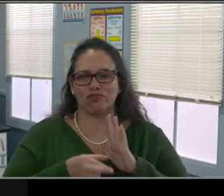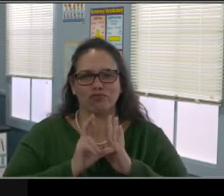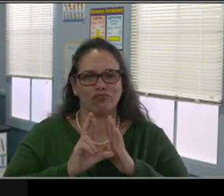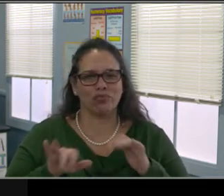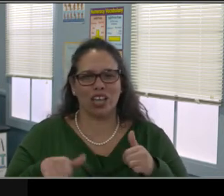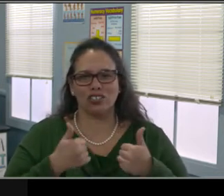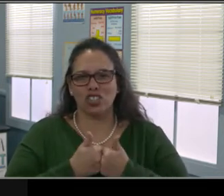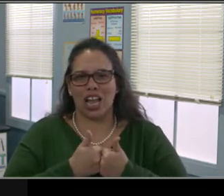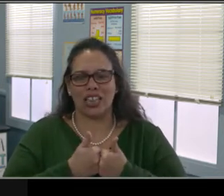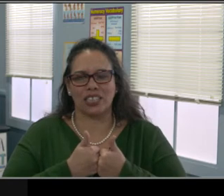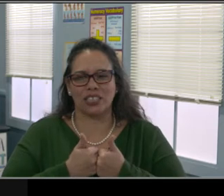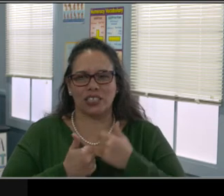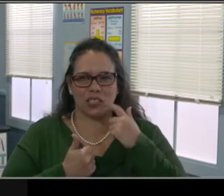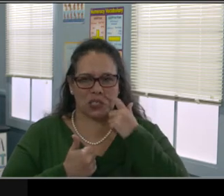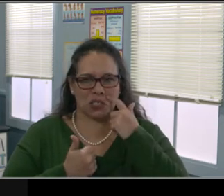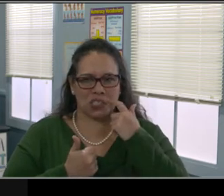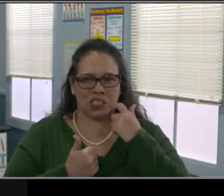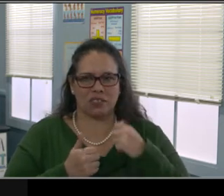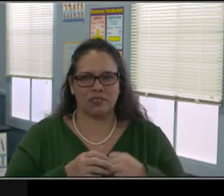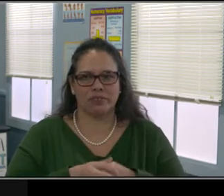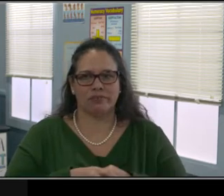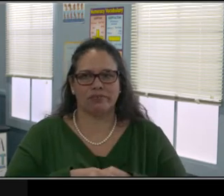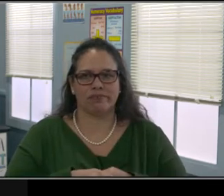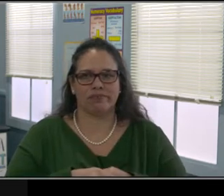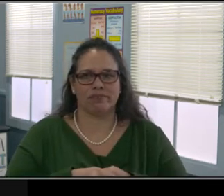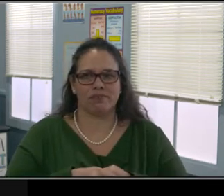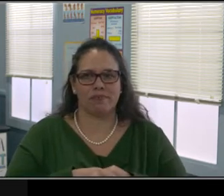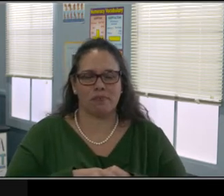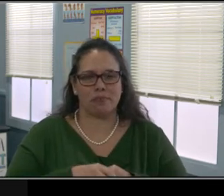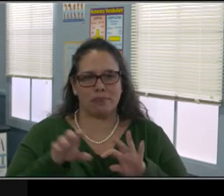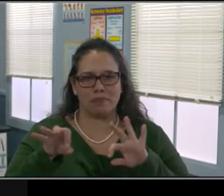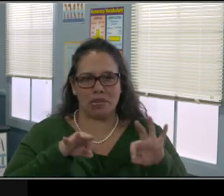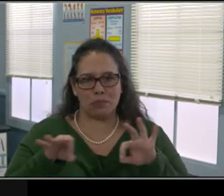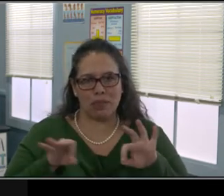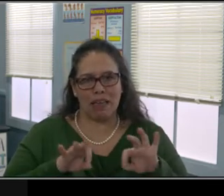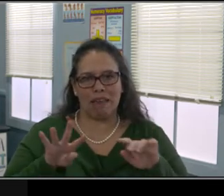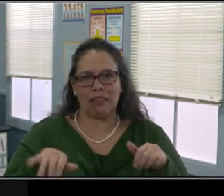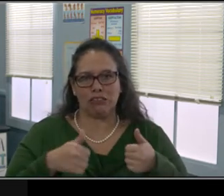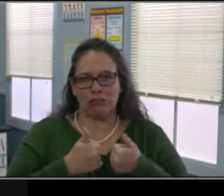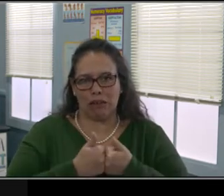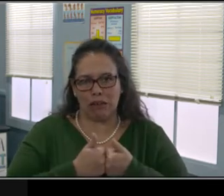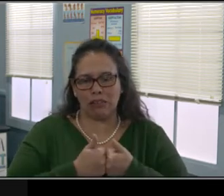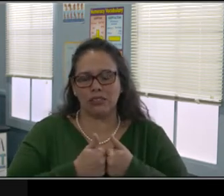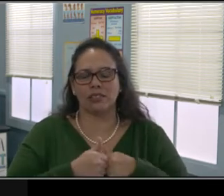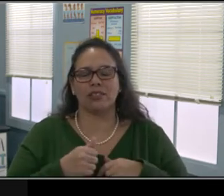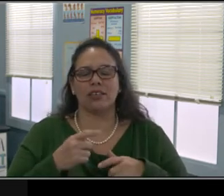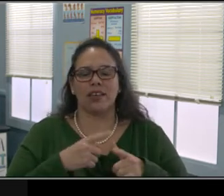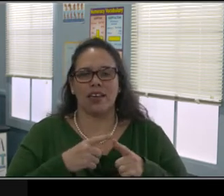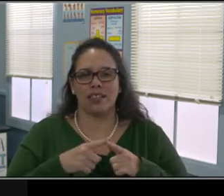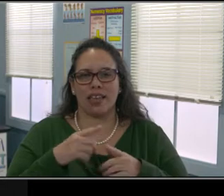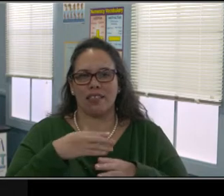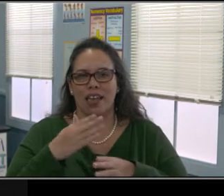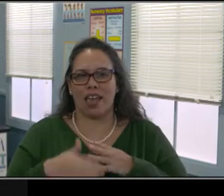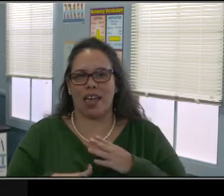The small positives, okay? Try to pay attention to those and then reward those false things during the day.